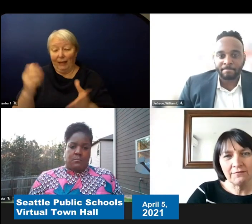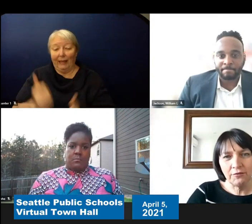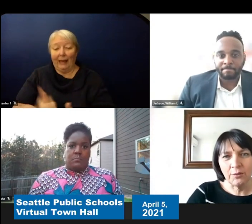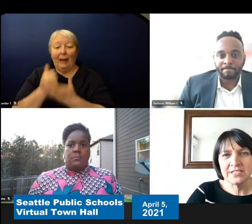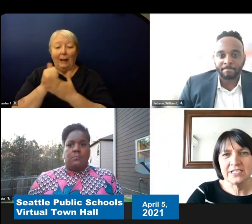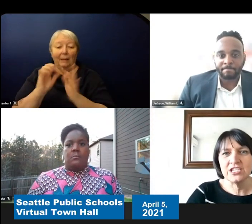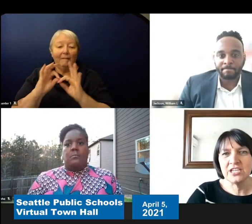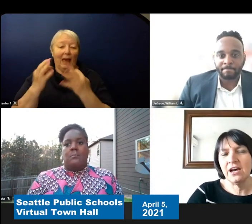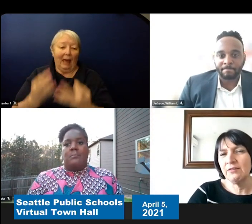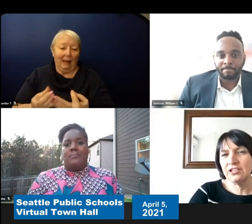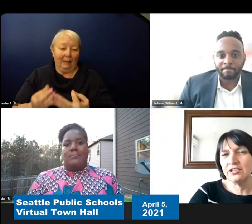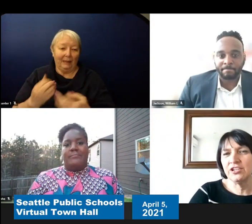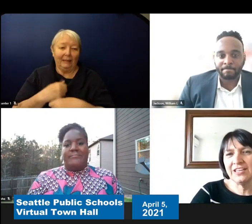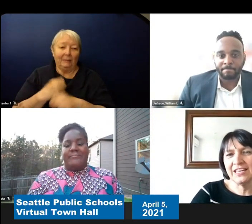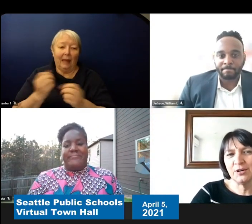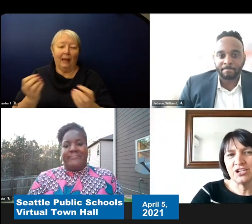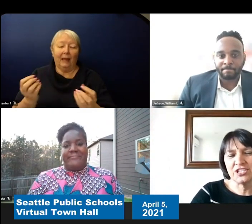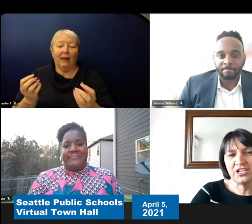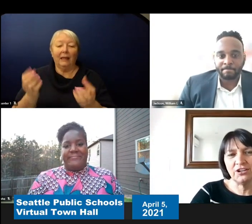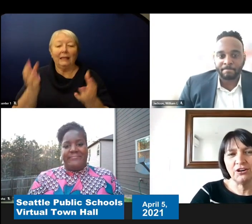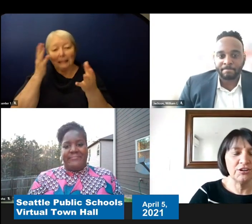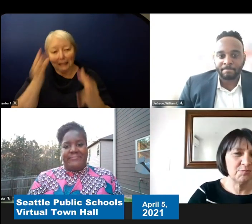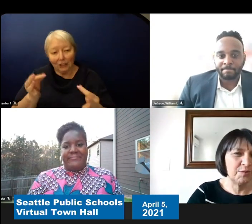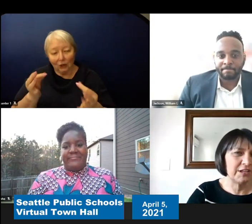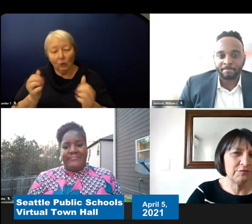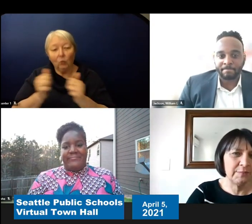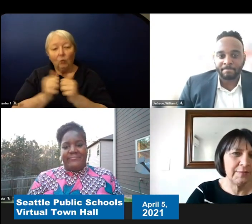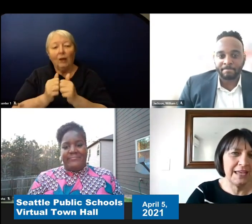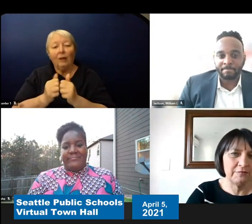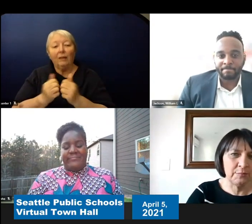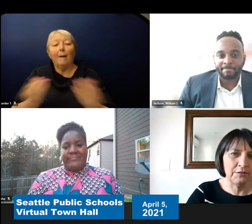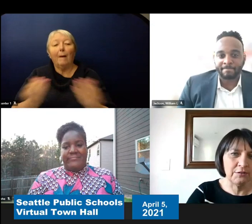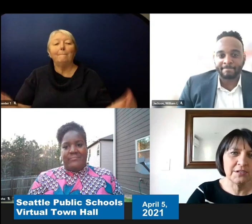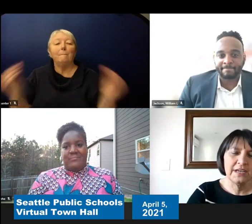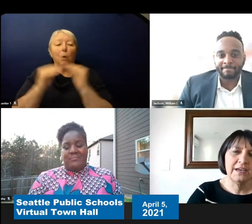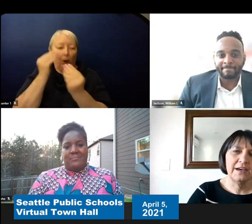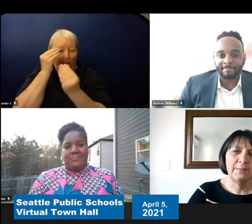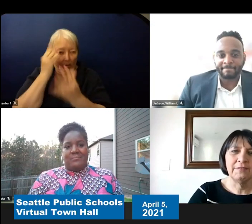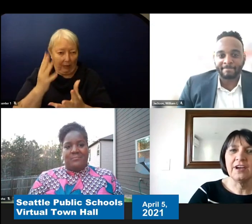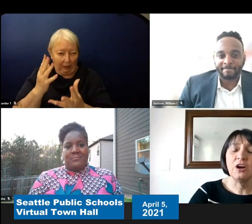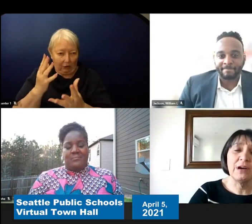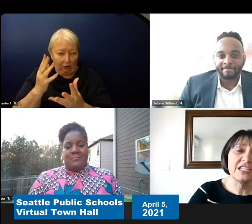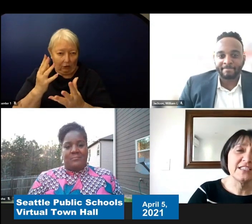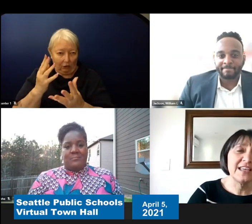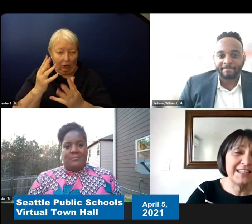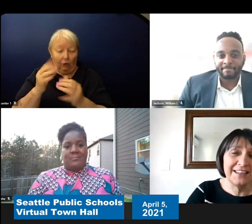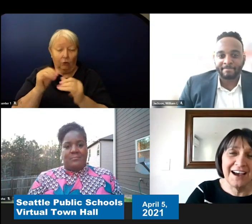decision on returning to in-person or whether to remain remote. If there are questions that we did not get